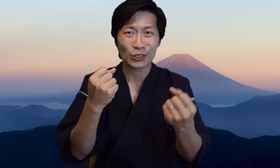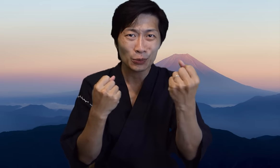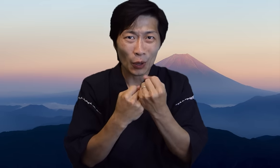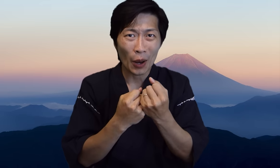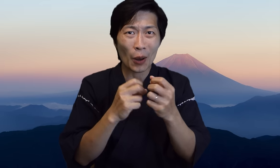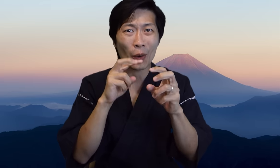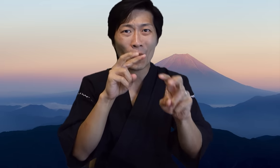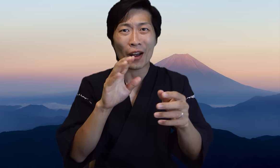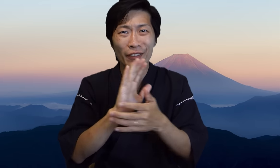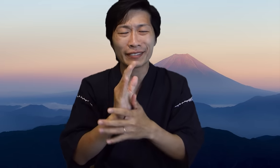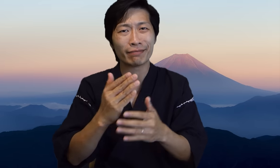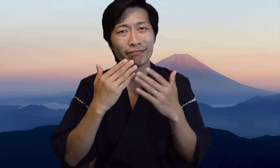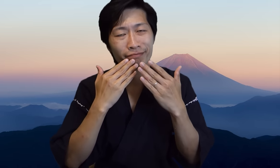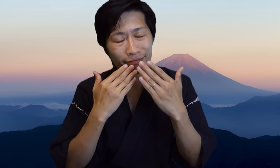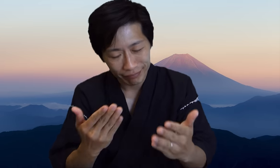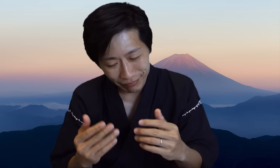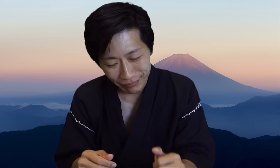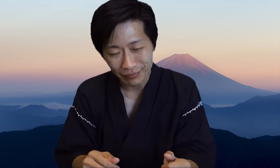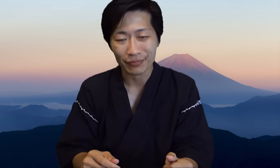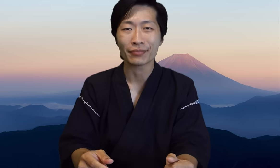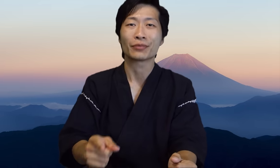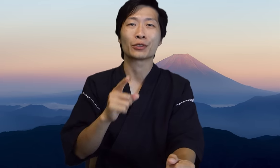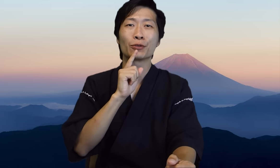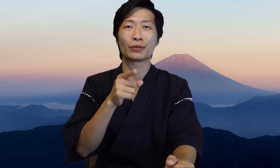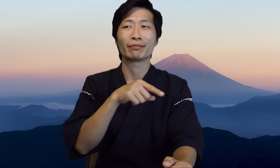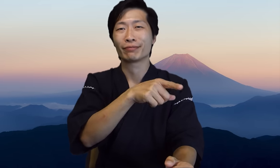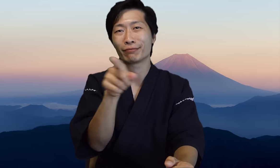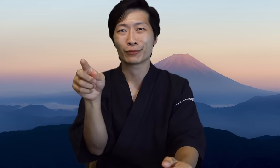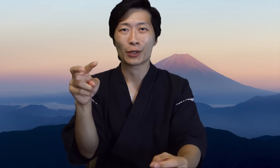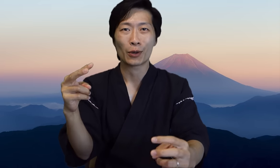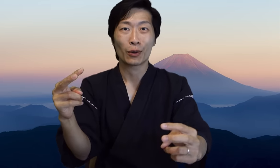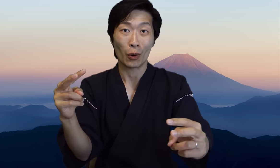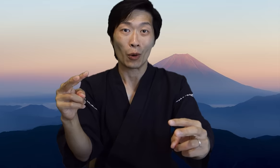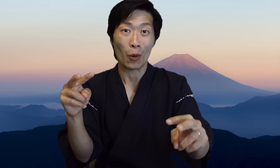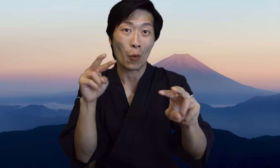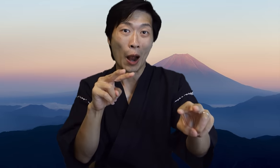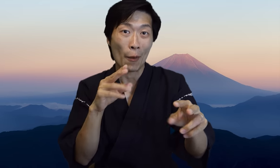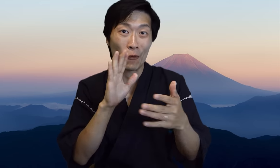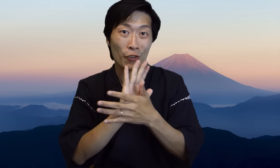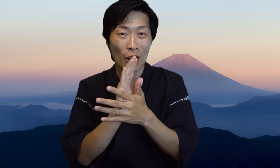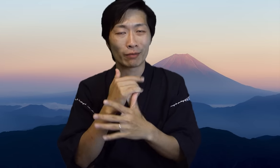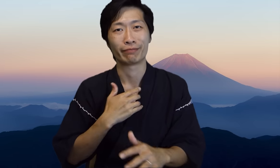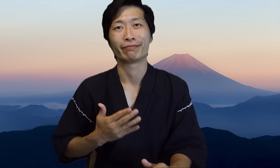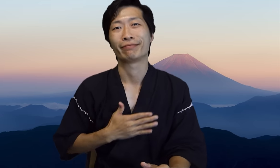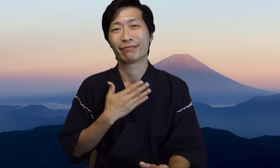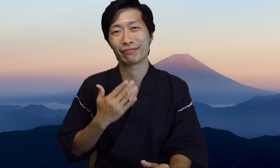much for watching my videos. When you all watch my videos it really makes me very